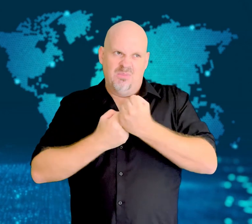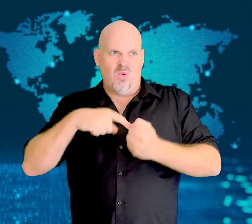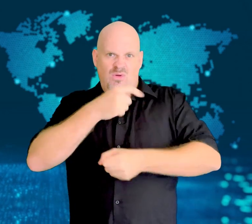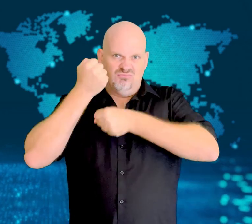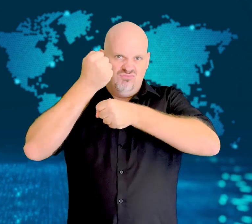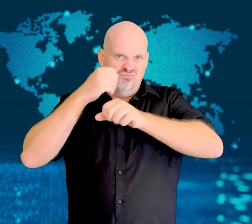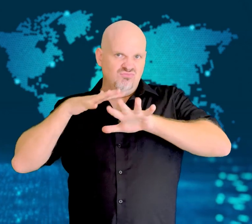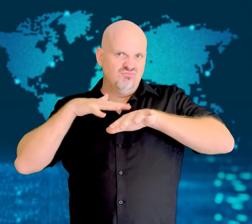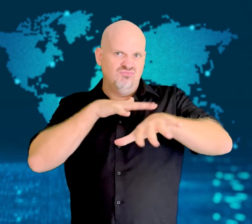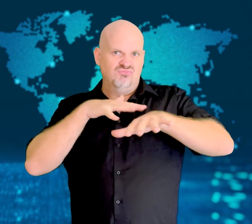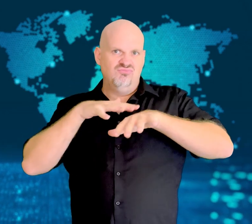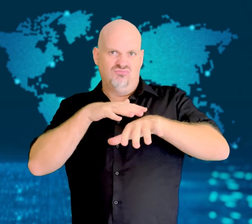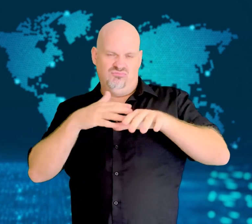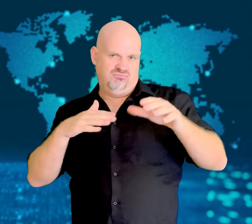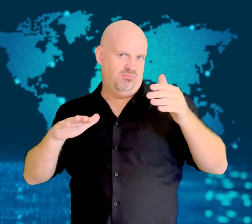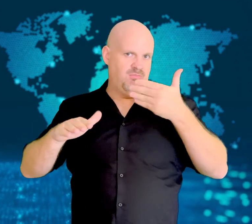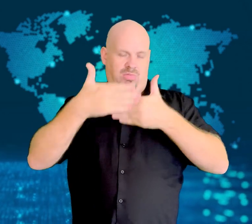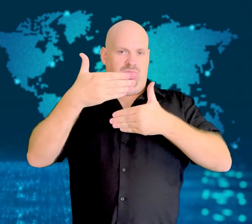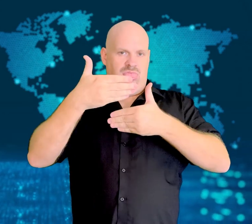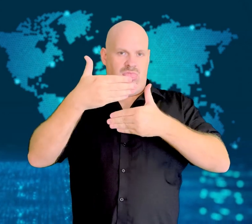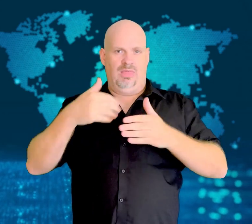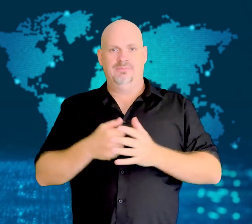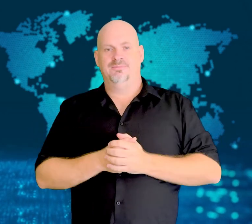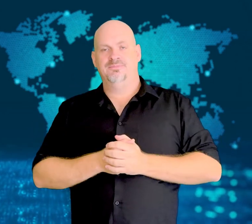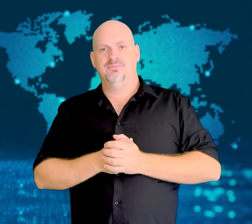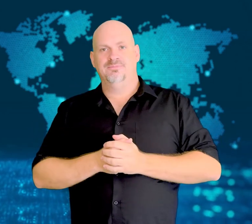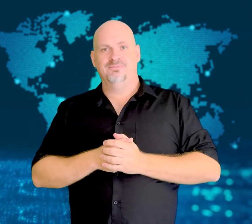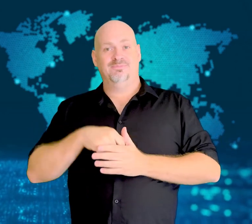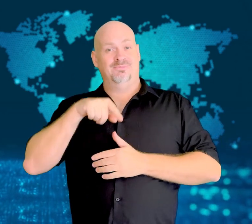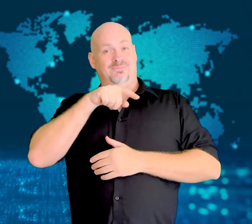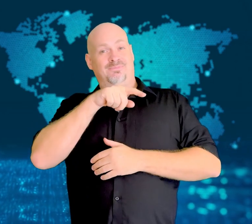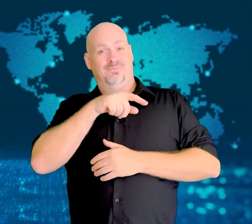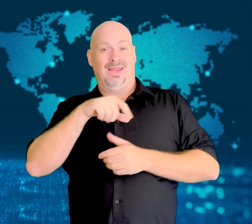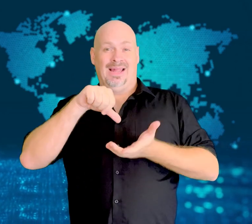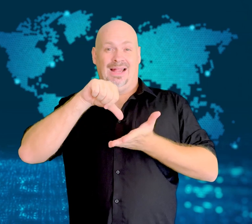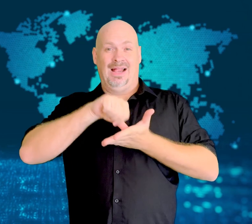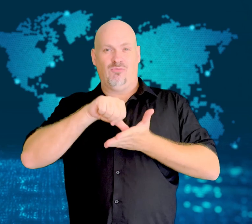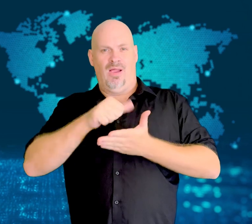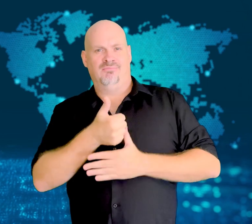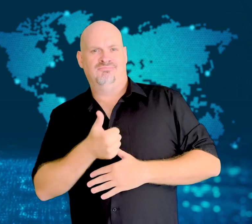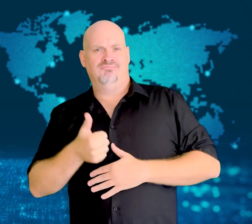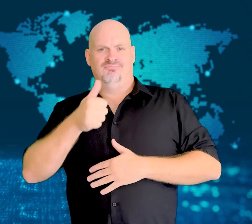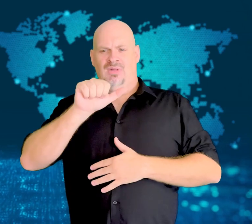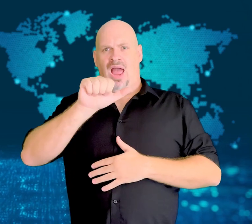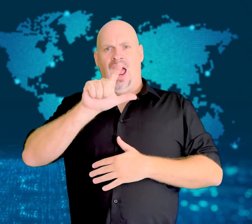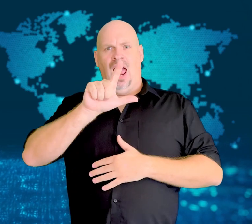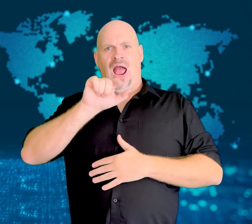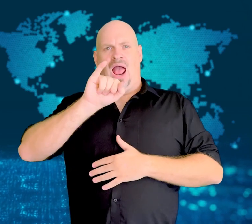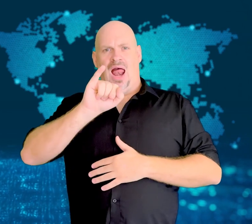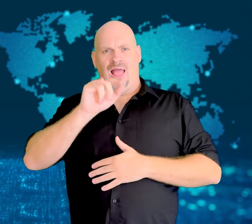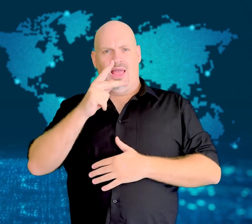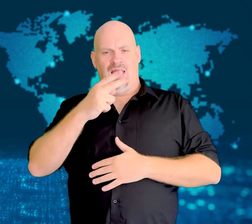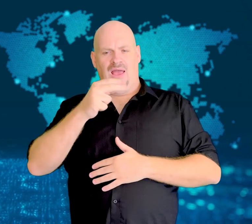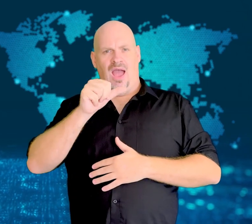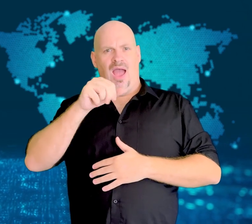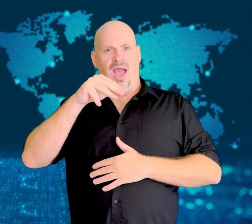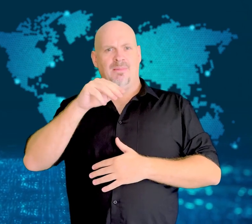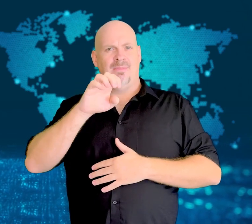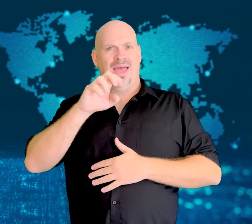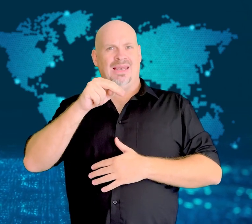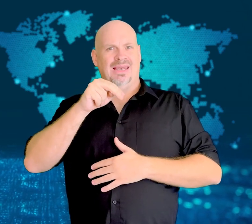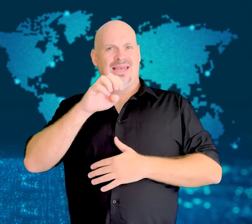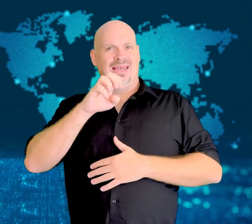Footage of a meeting between the country's supreme leader Ali Khamenei